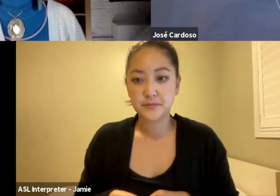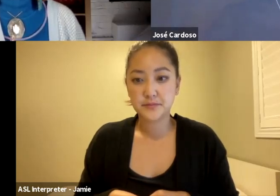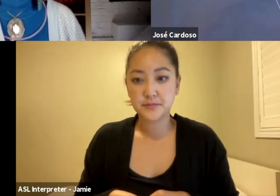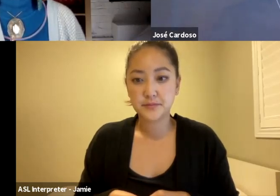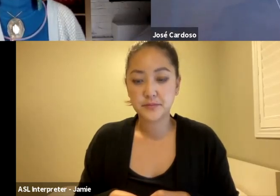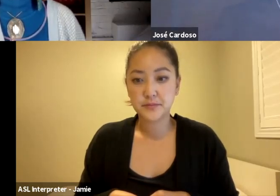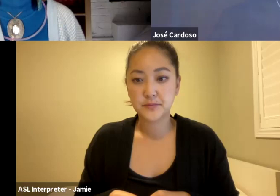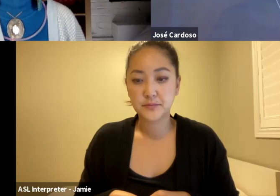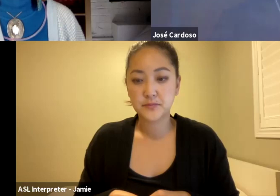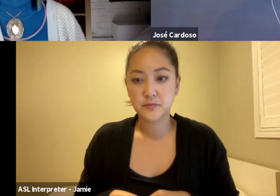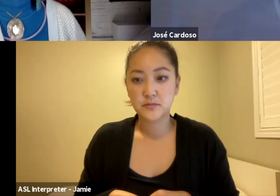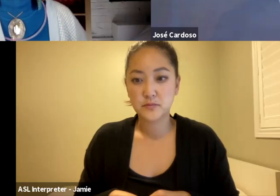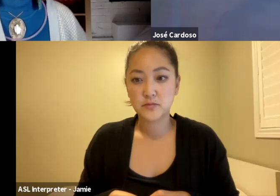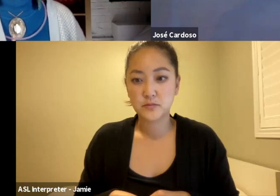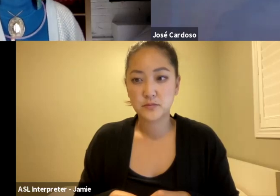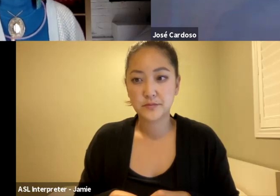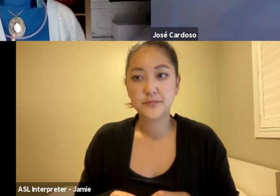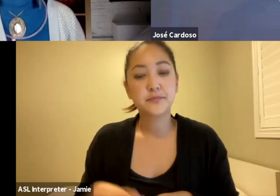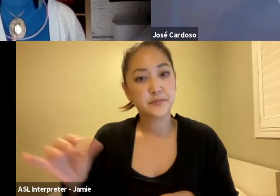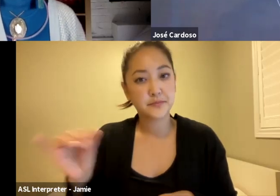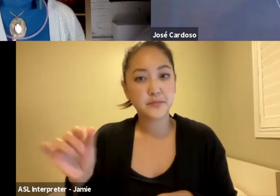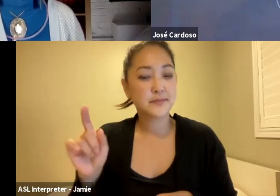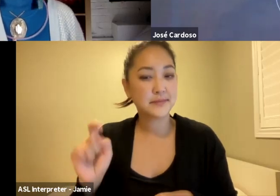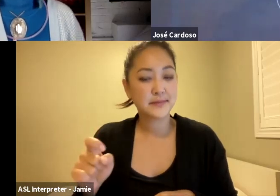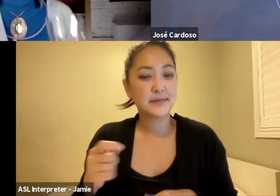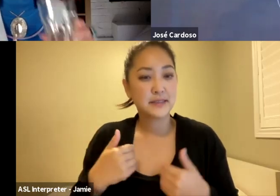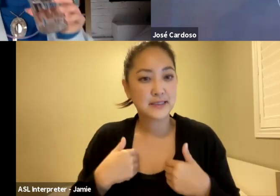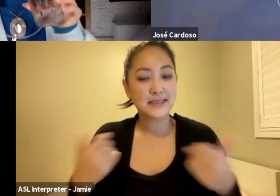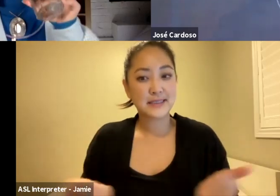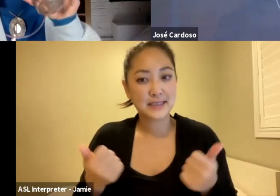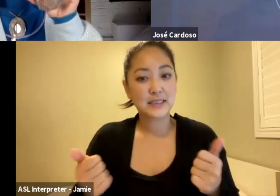it needs a lot of people believing for a film to be made.